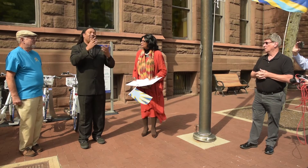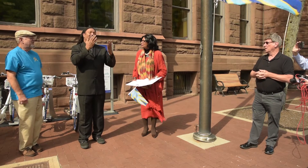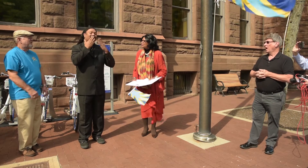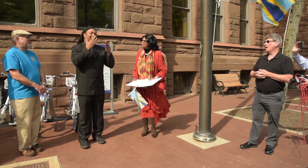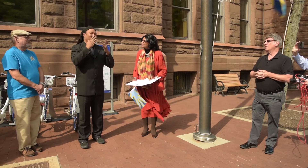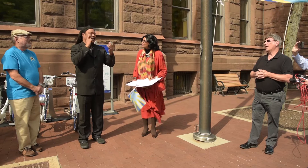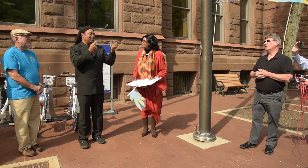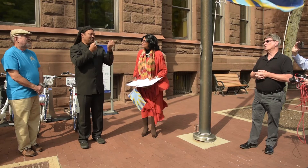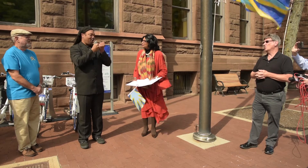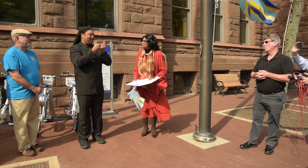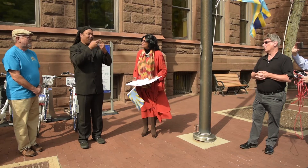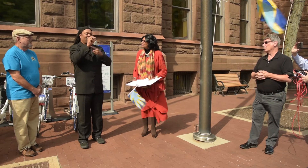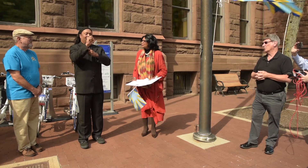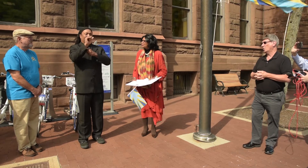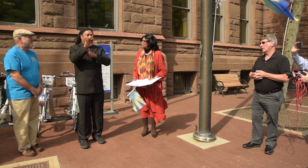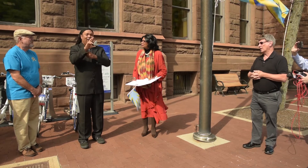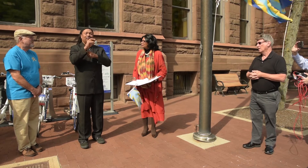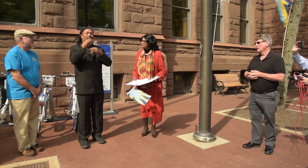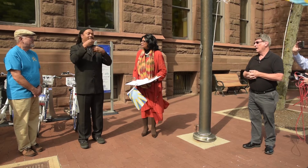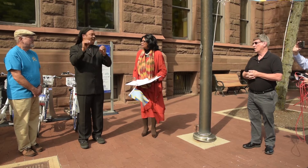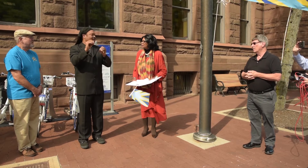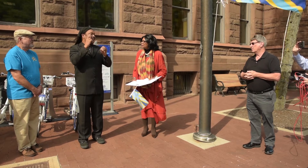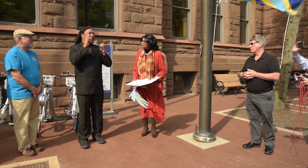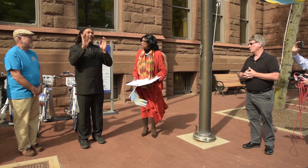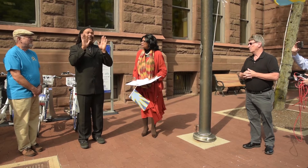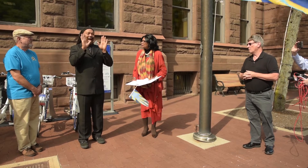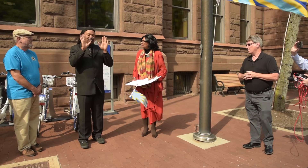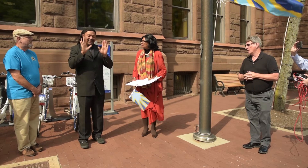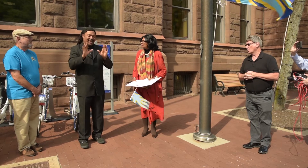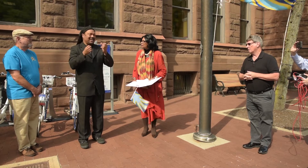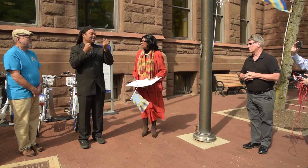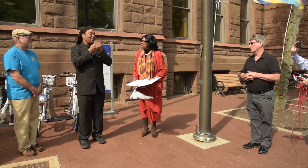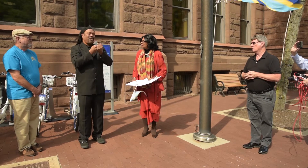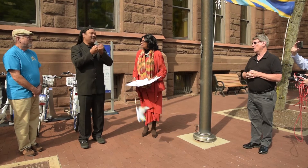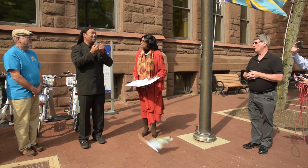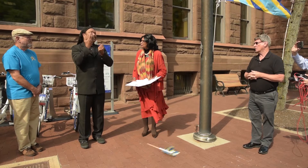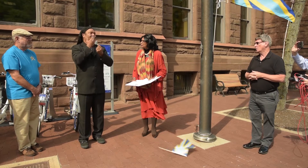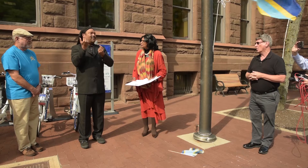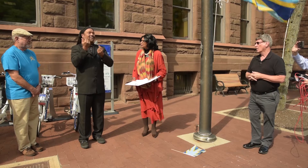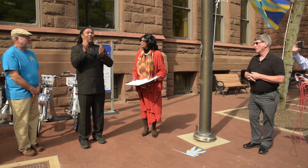I thank so much for supporting and coming from the Mayor's Office its a wonderful support because